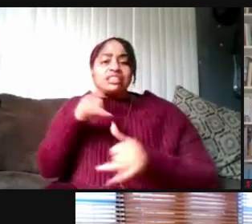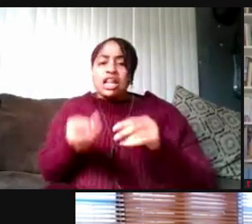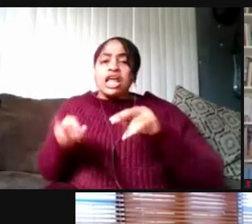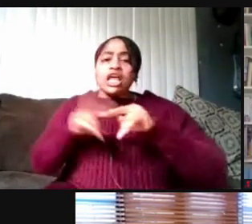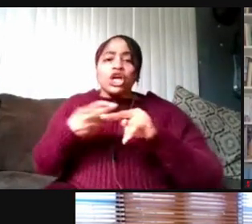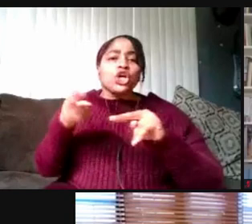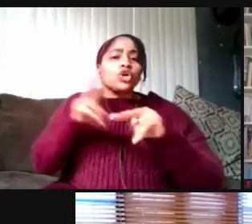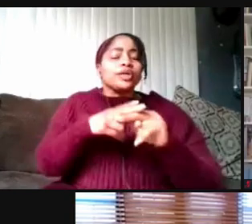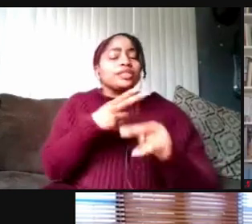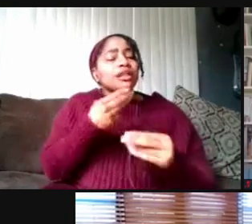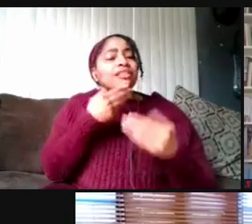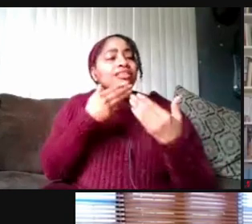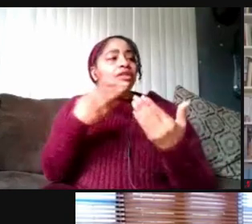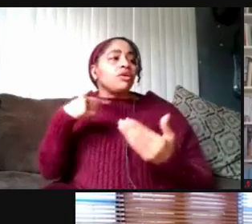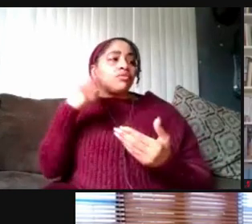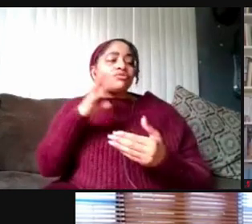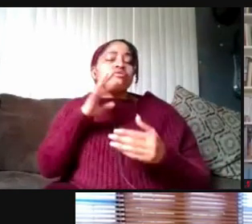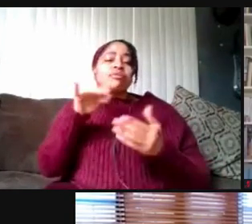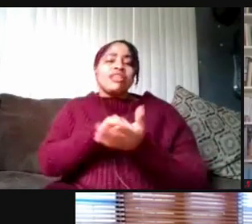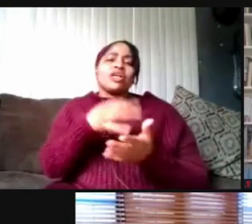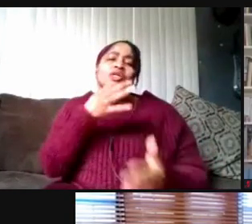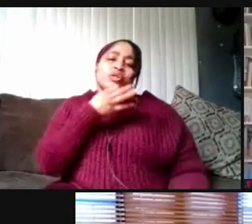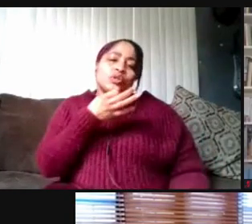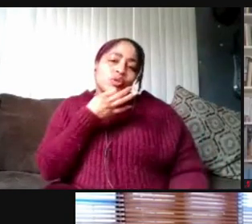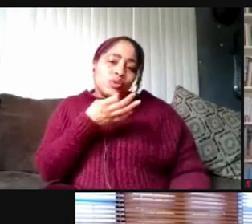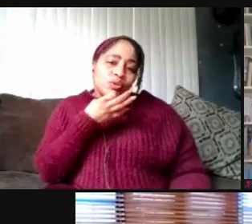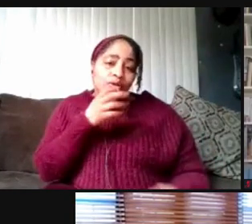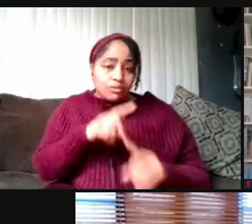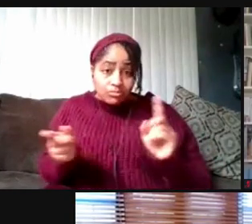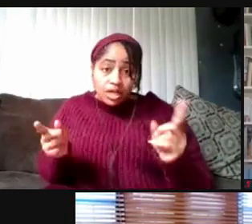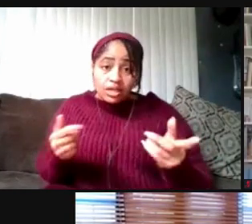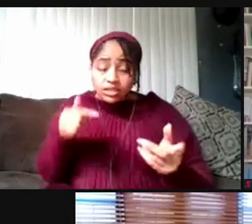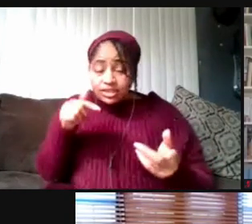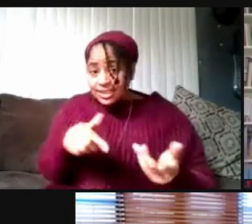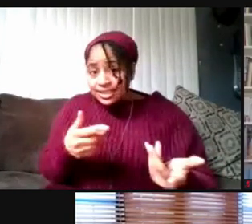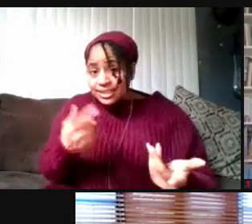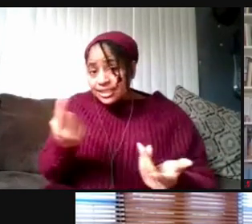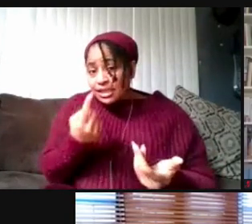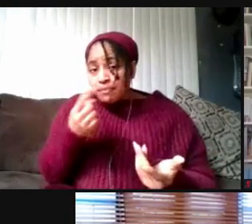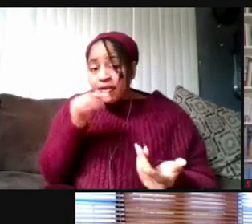And we're gonna talk about that in a bit, but this is something that's in the works